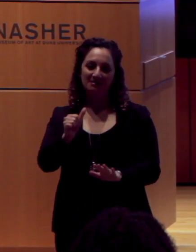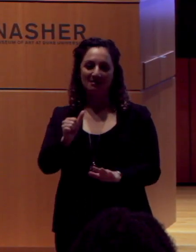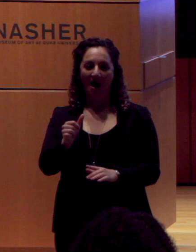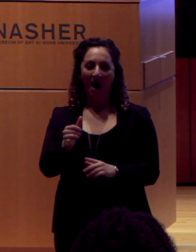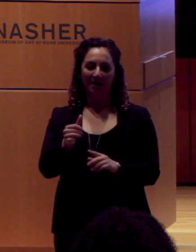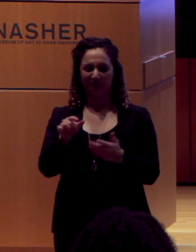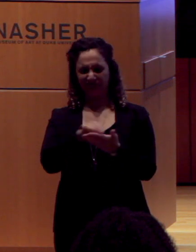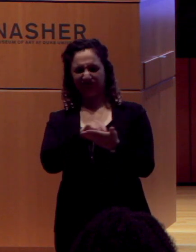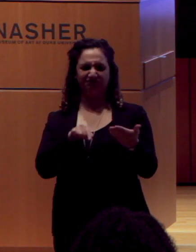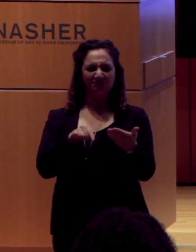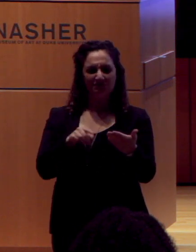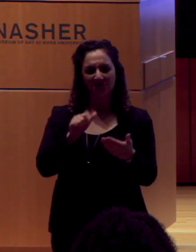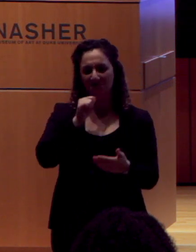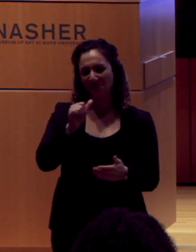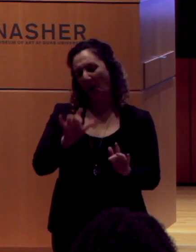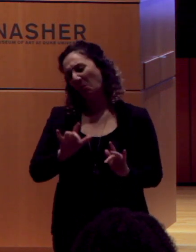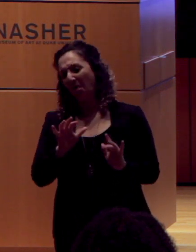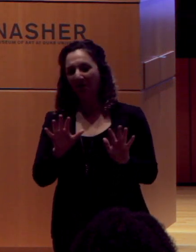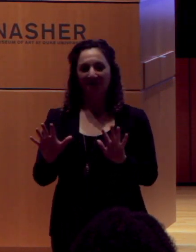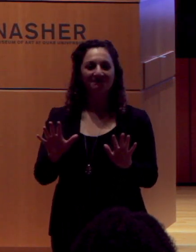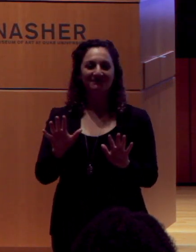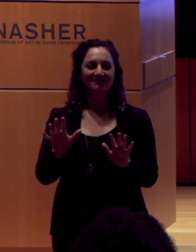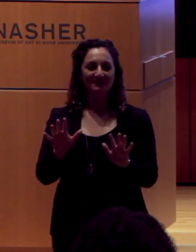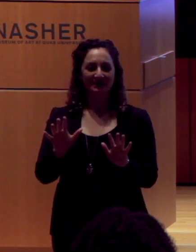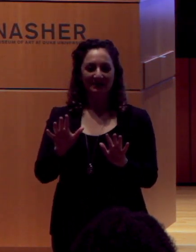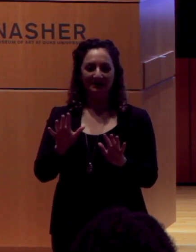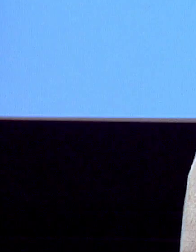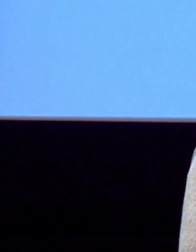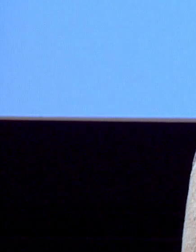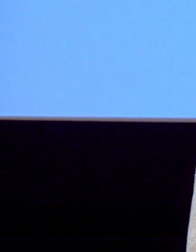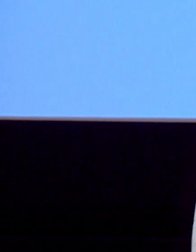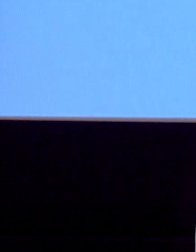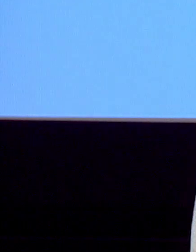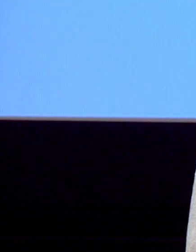If they're saying something that's, you know, by and with us, then we include that work.